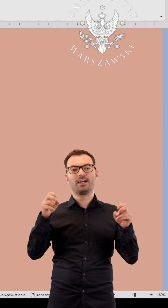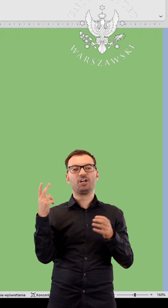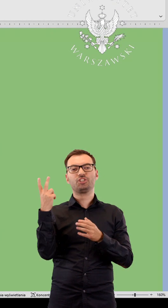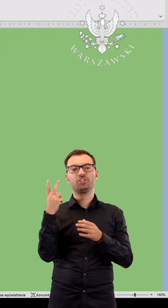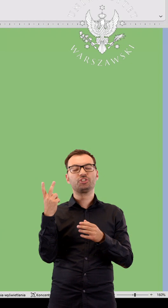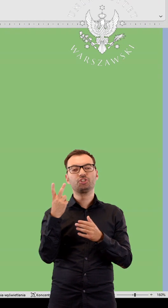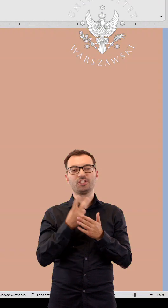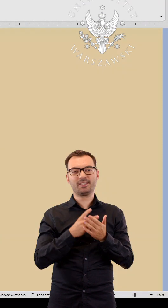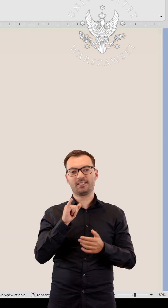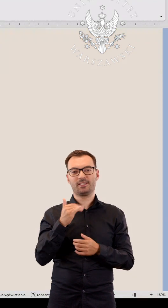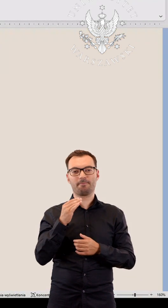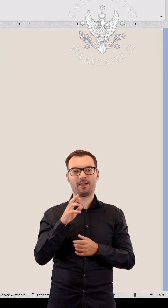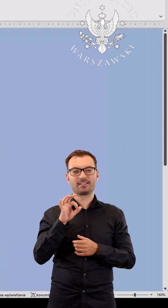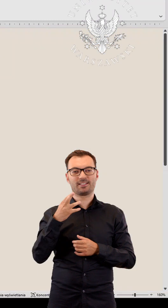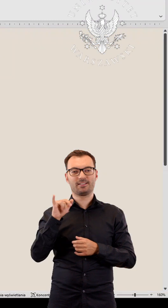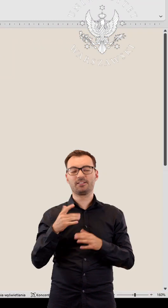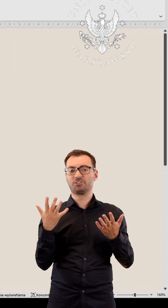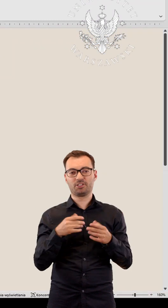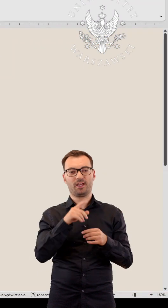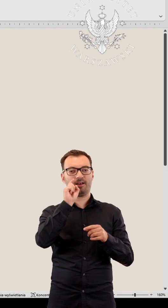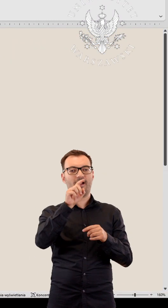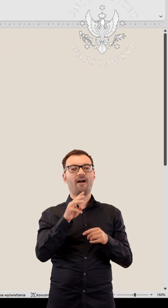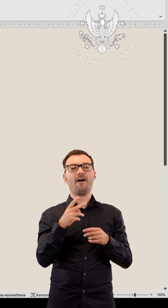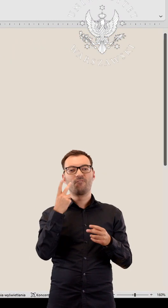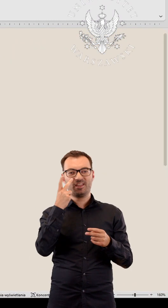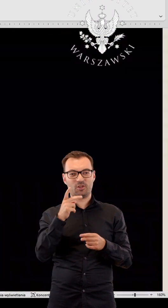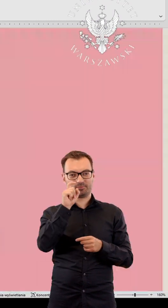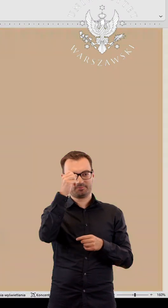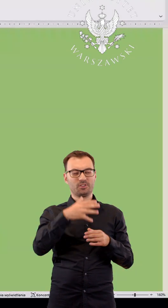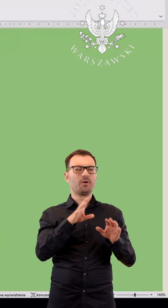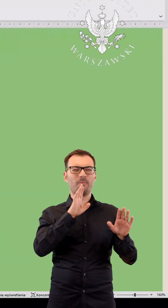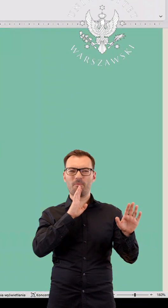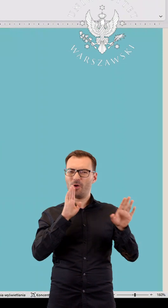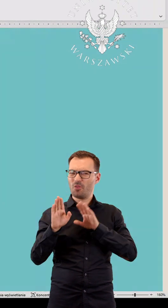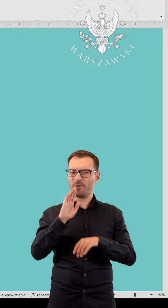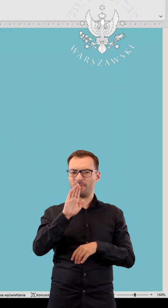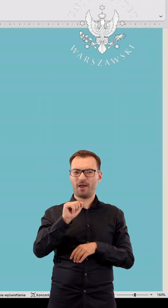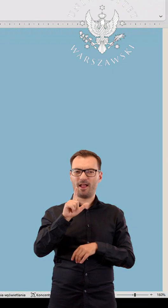It is available from the View menu. The Immersive Reader works in a similar way to Balabolka,